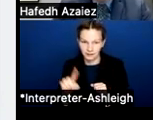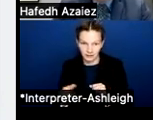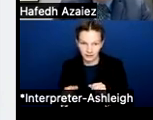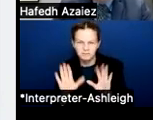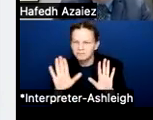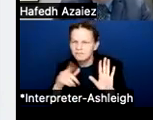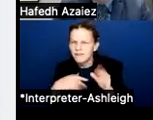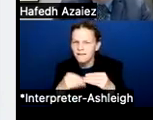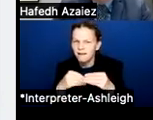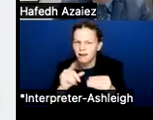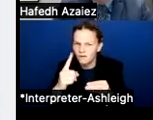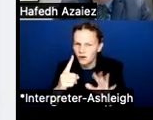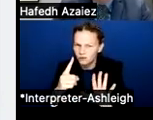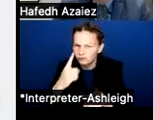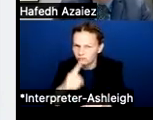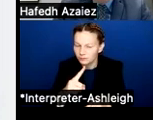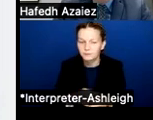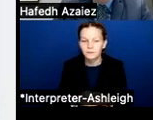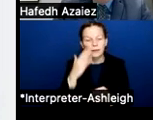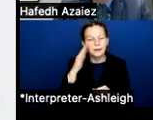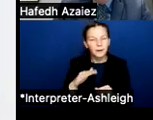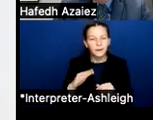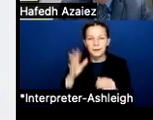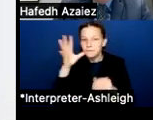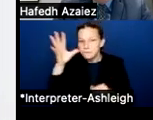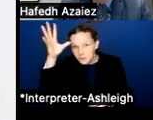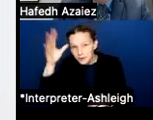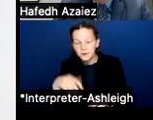from parents and stuff like that, and community members asking what we can do.